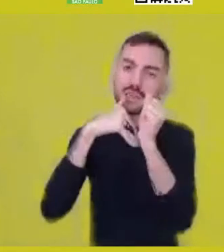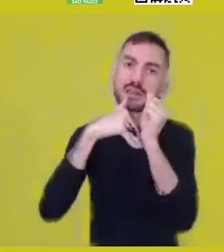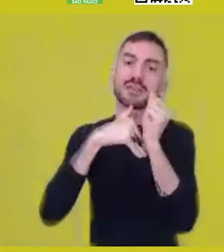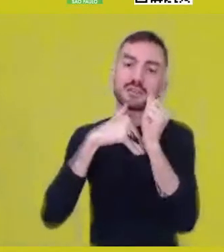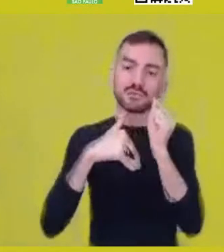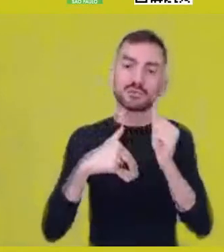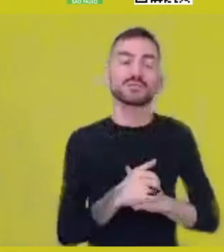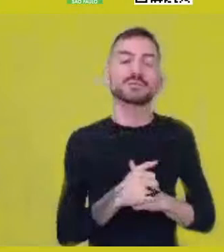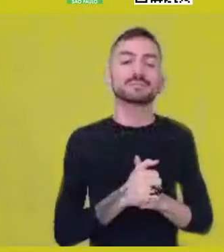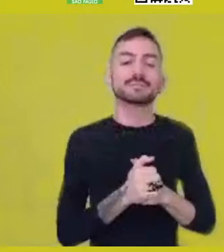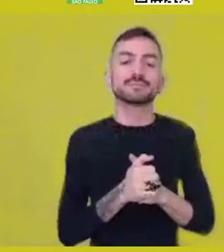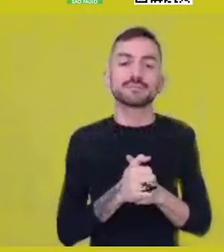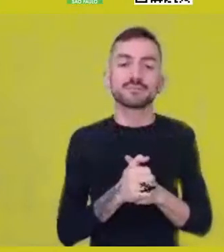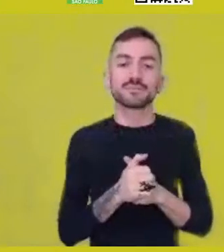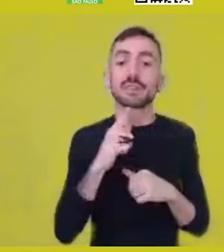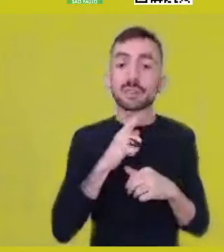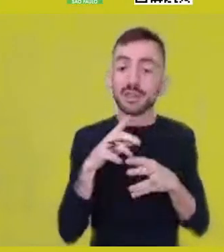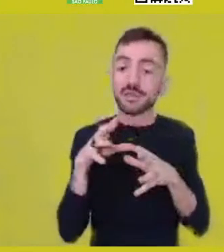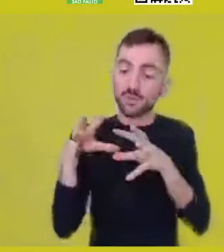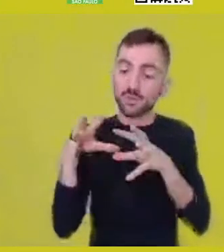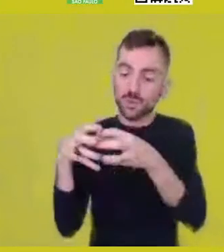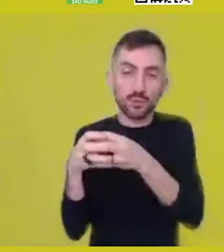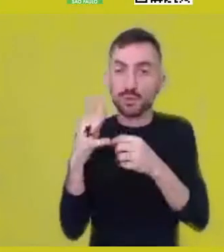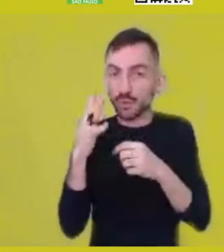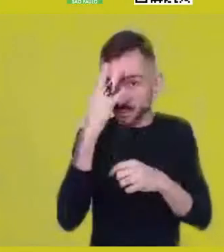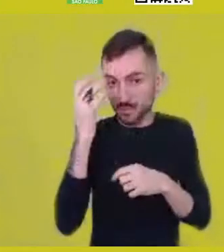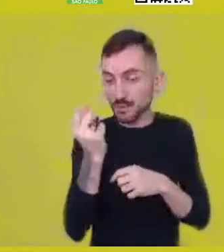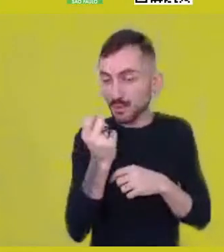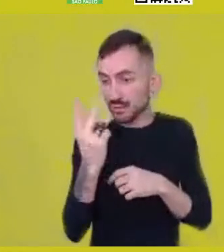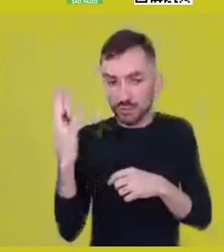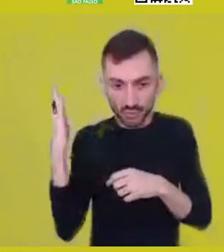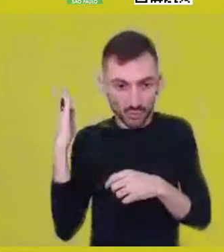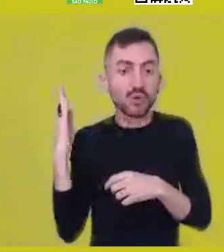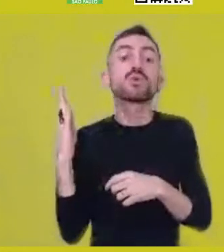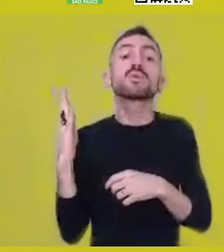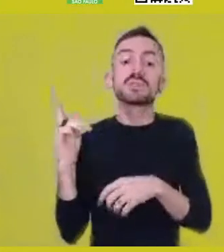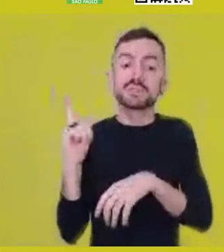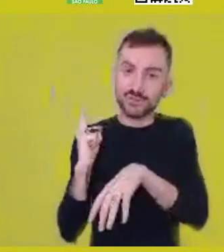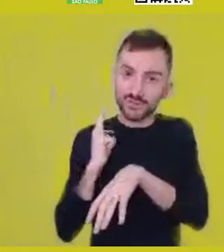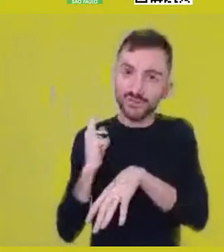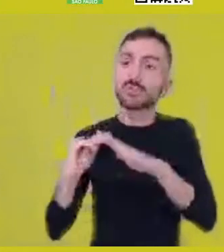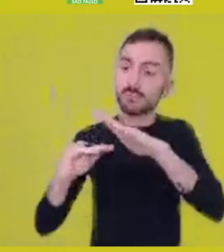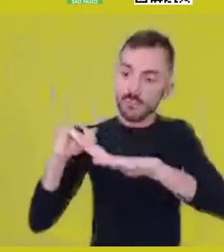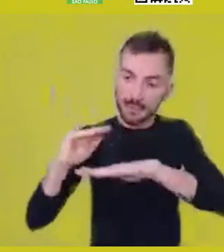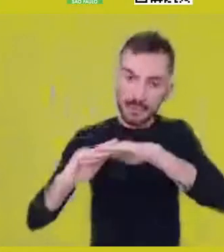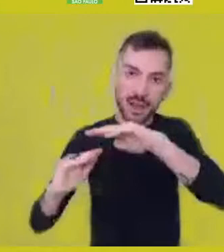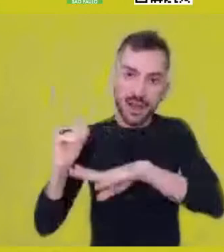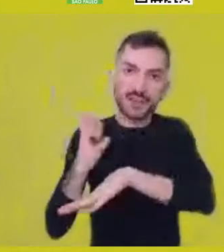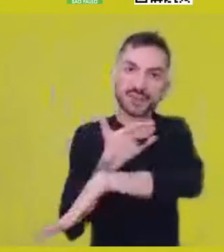by a certain group of people, oftentimes the initiated in certain practices. Those are secrets